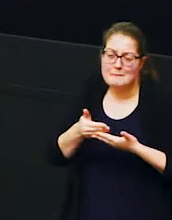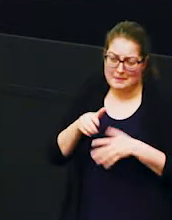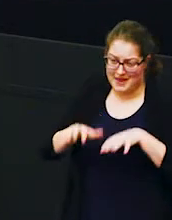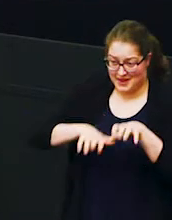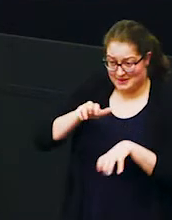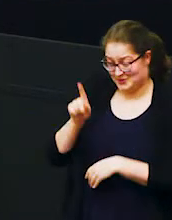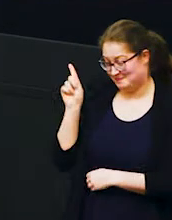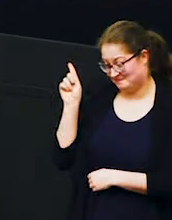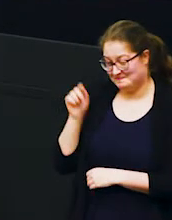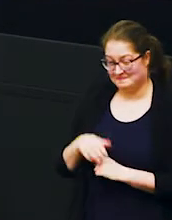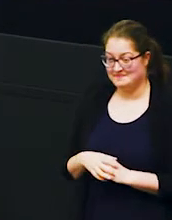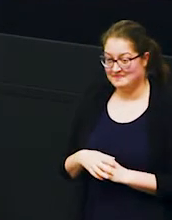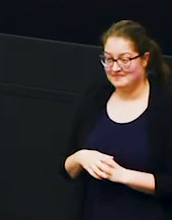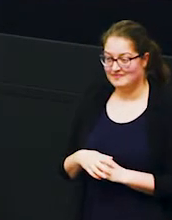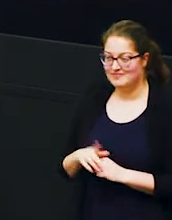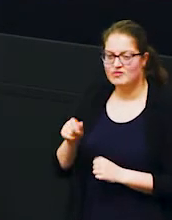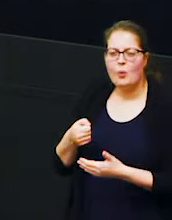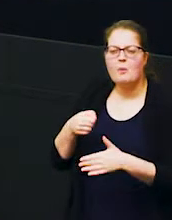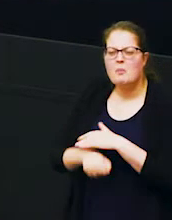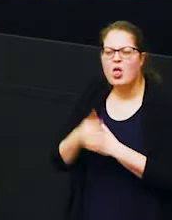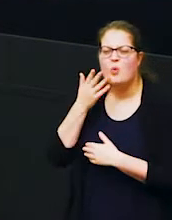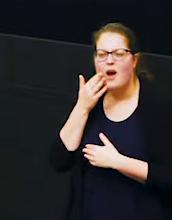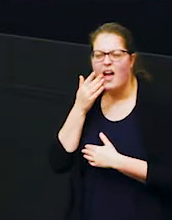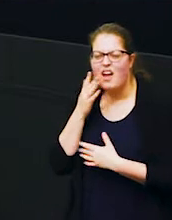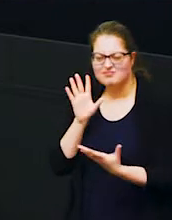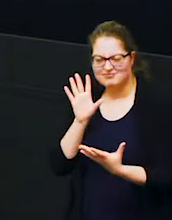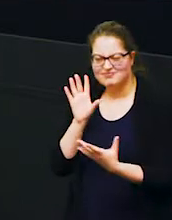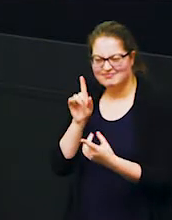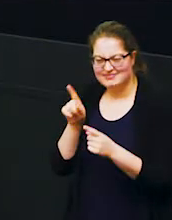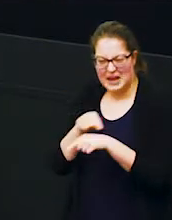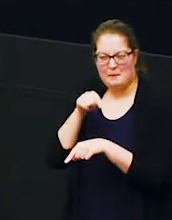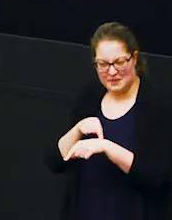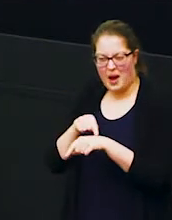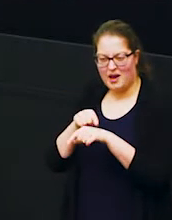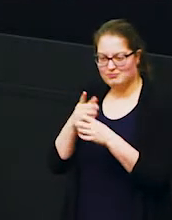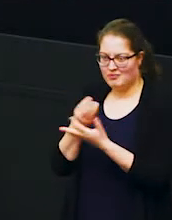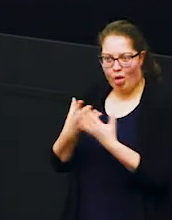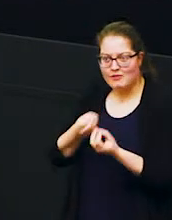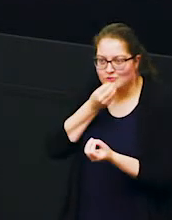the animals tend to time their births with this time of plenty so you see huge numbers of baby